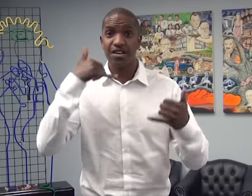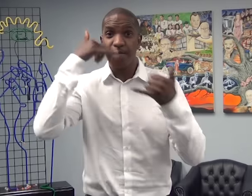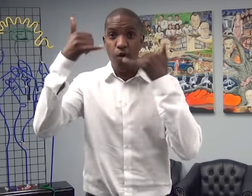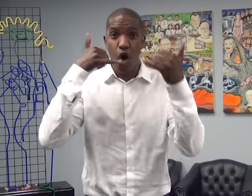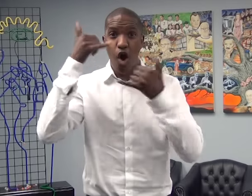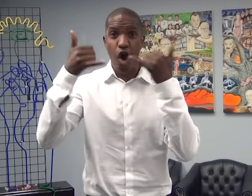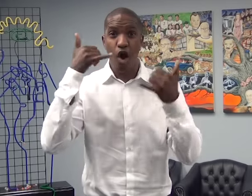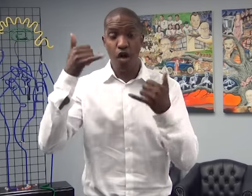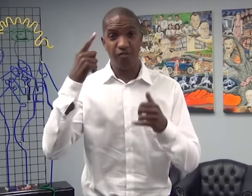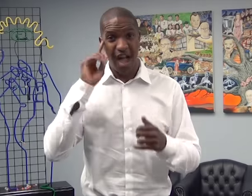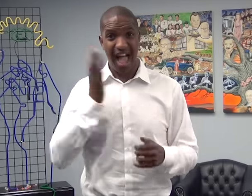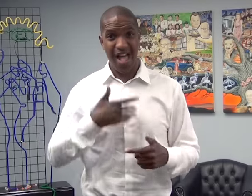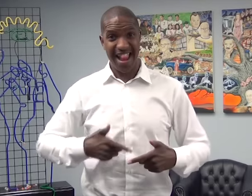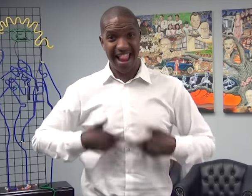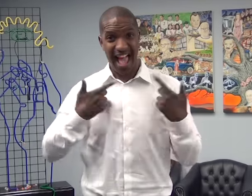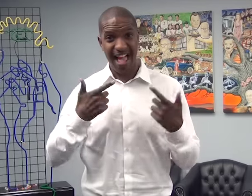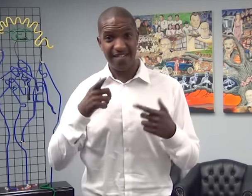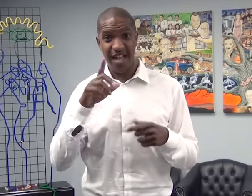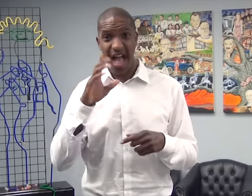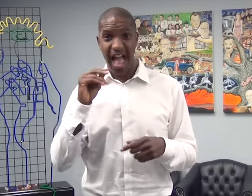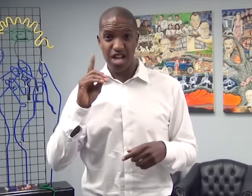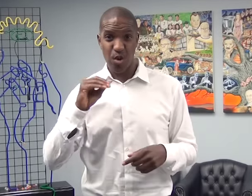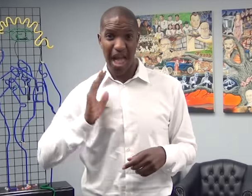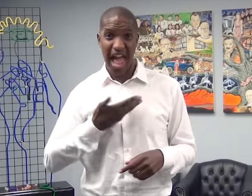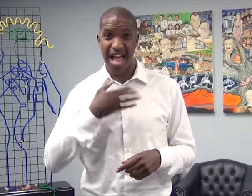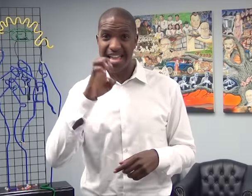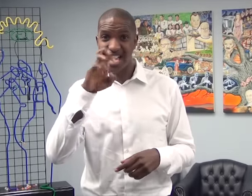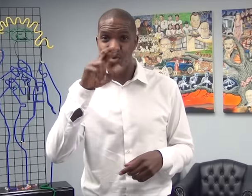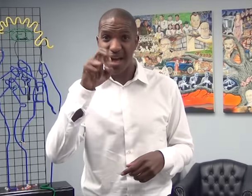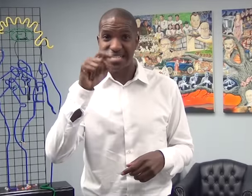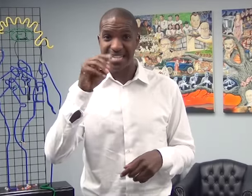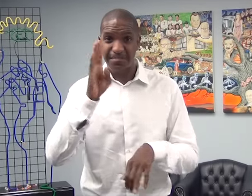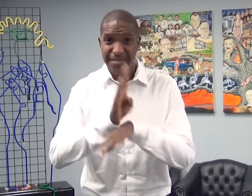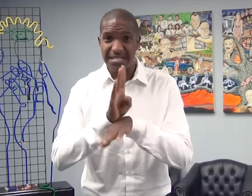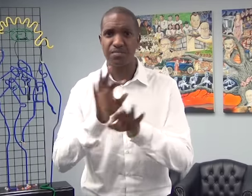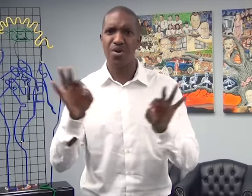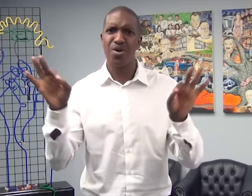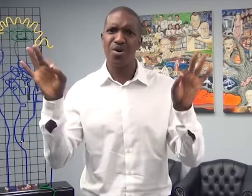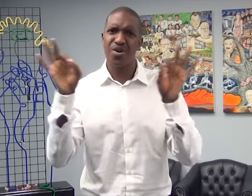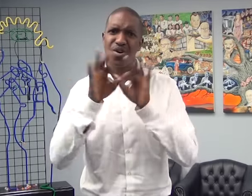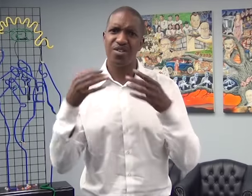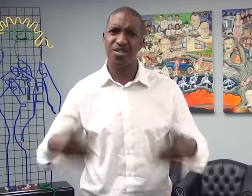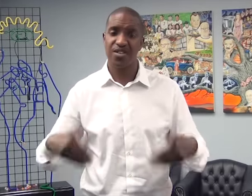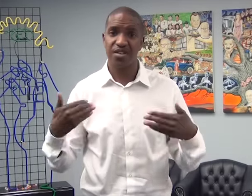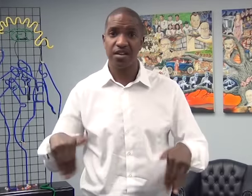Telephone calls, through the relay or not, are essential to how we live and conduct businesses.